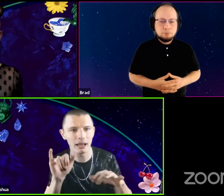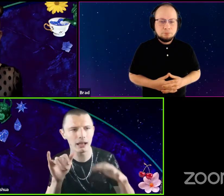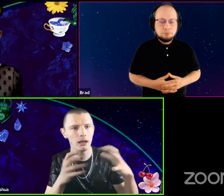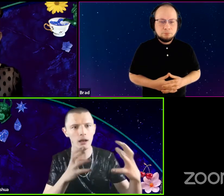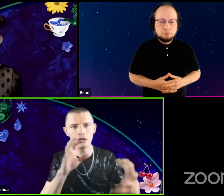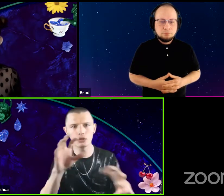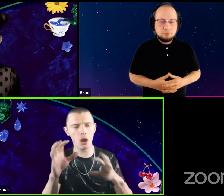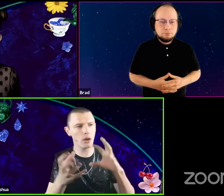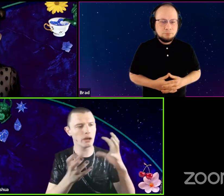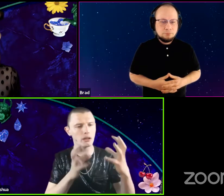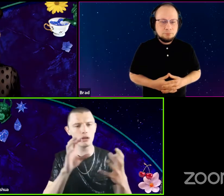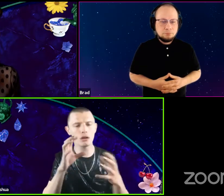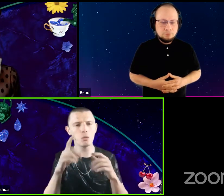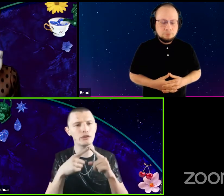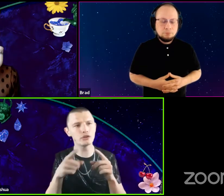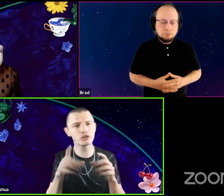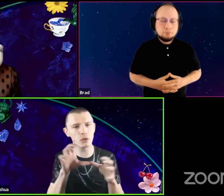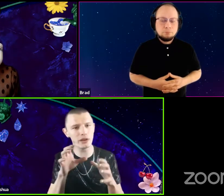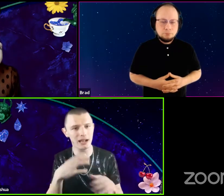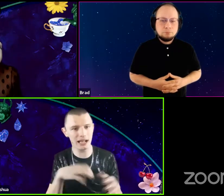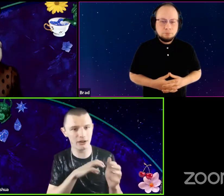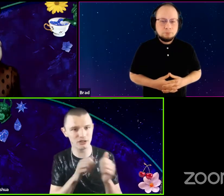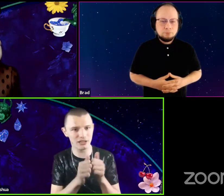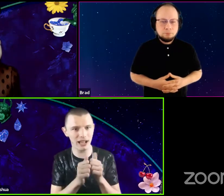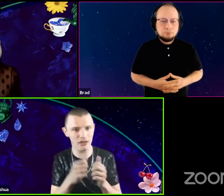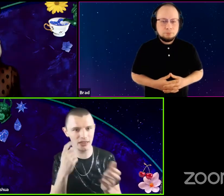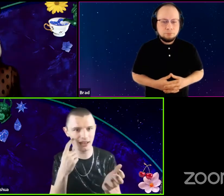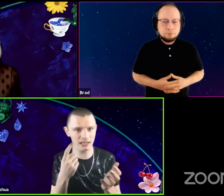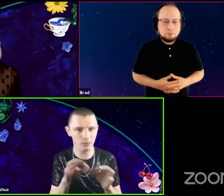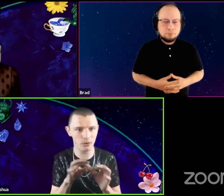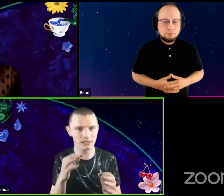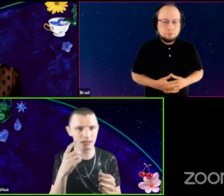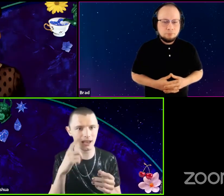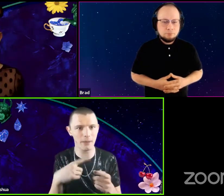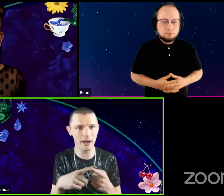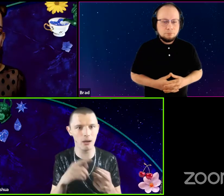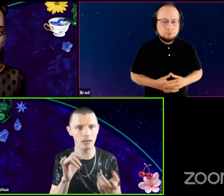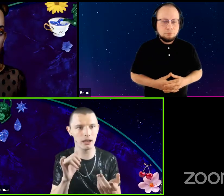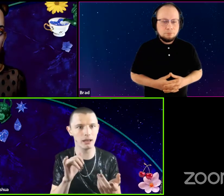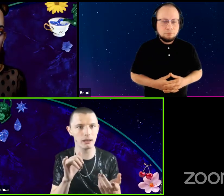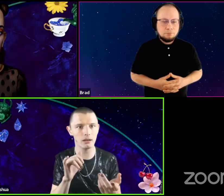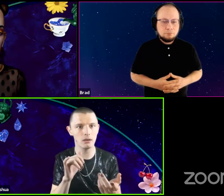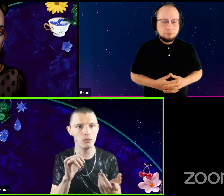Like, so when you're doing a character together, I think it's important to think about like. Ah,